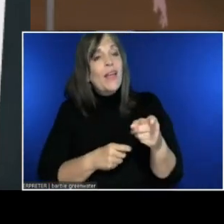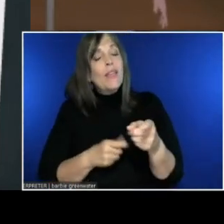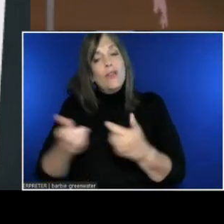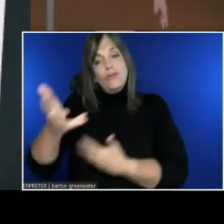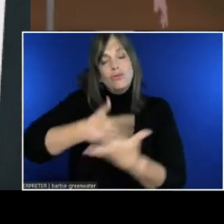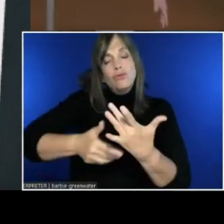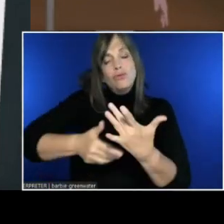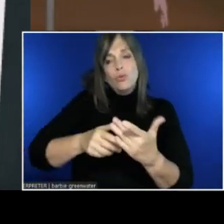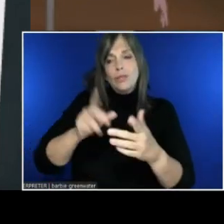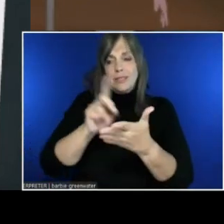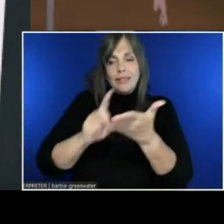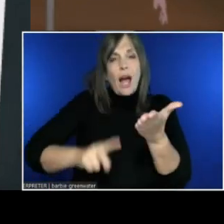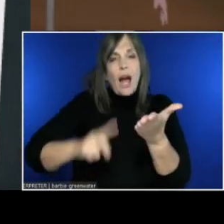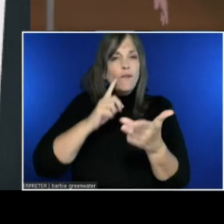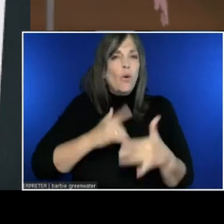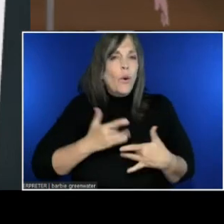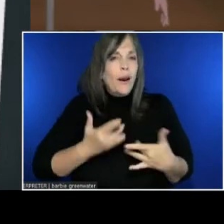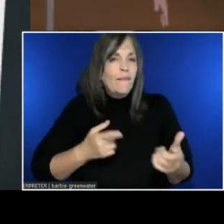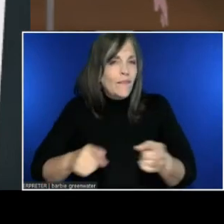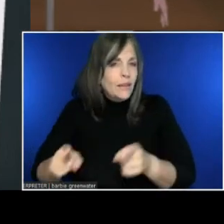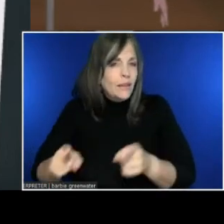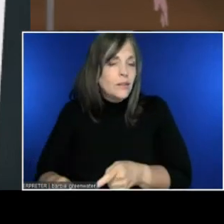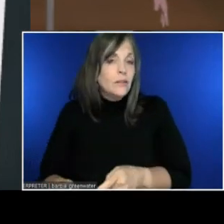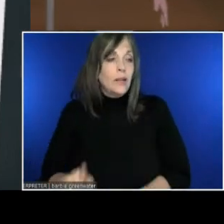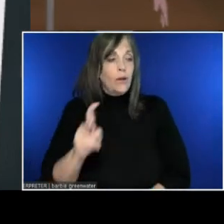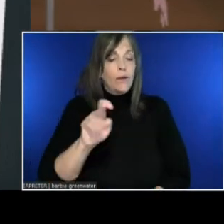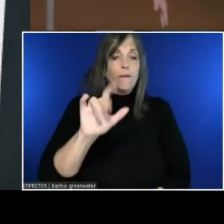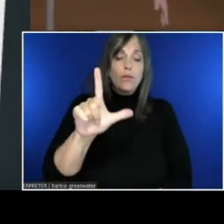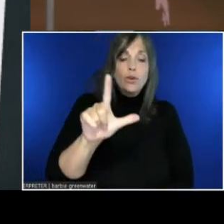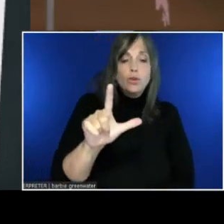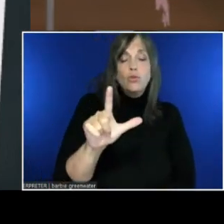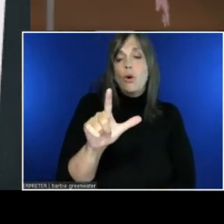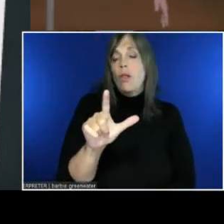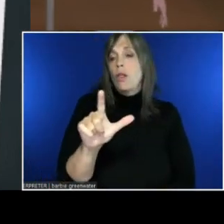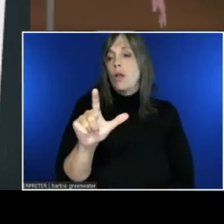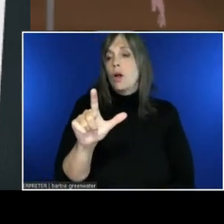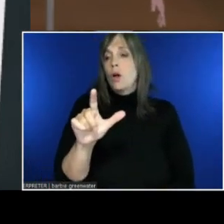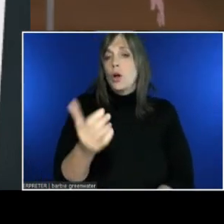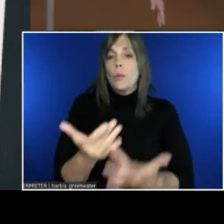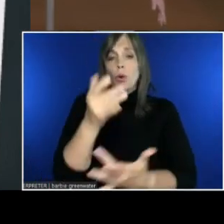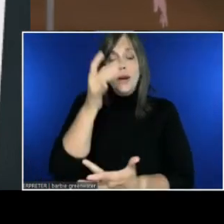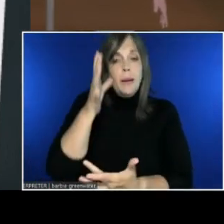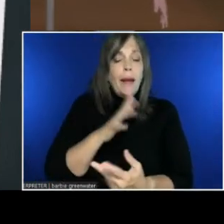Events can mean everything from a virtual Burning Man to an LGBTQ Meetup.